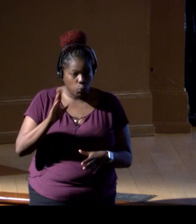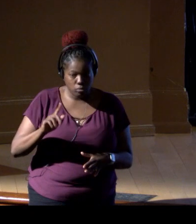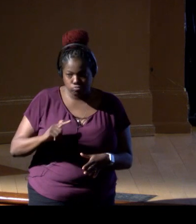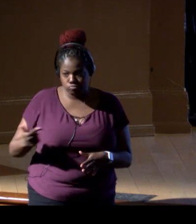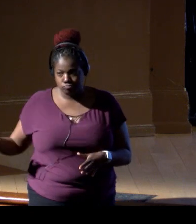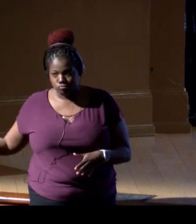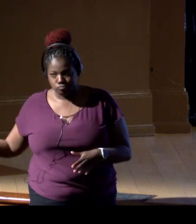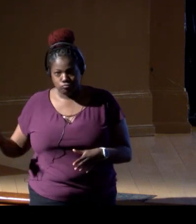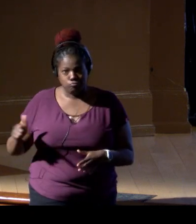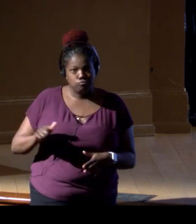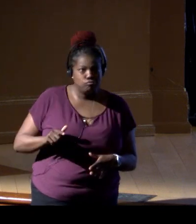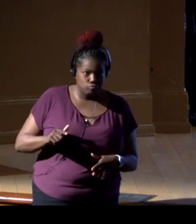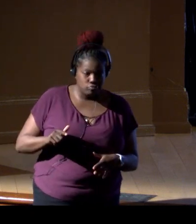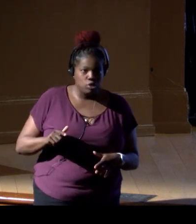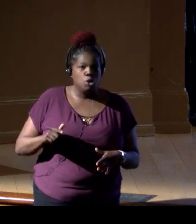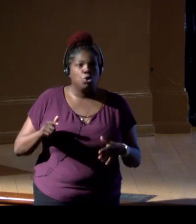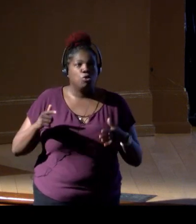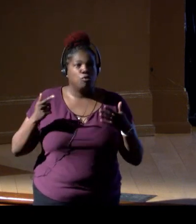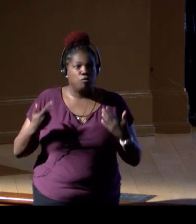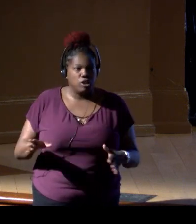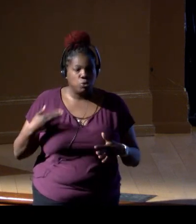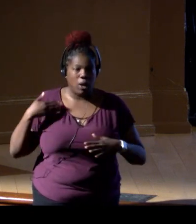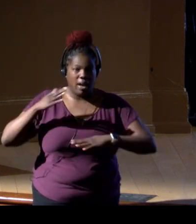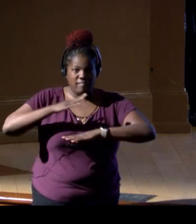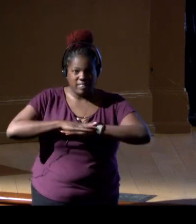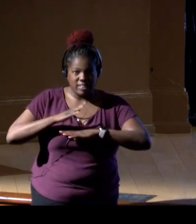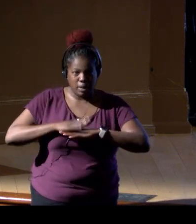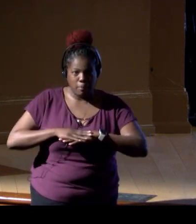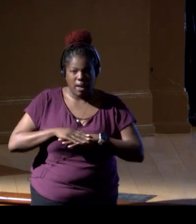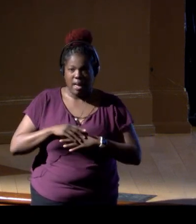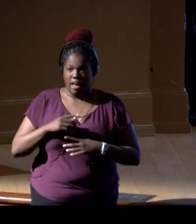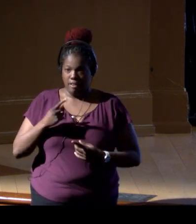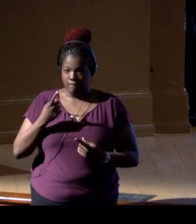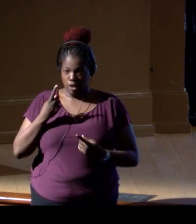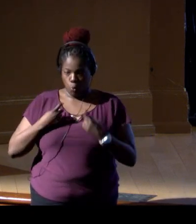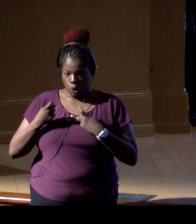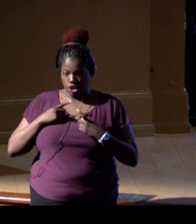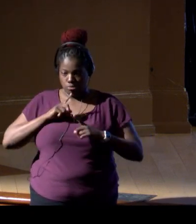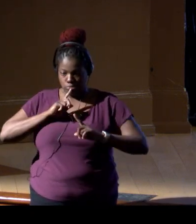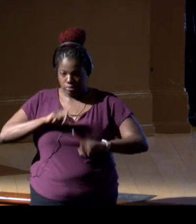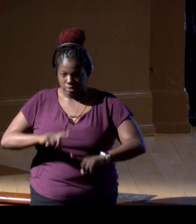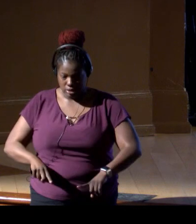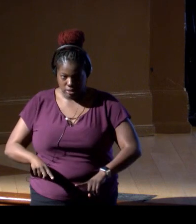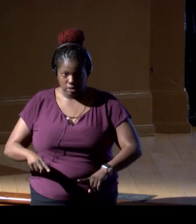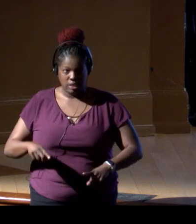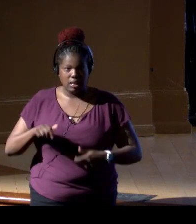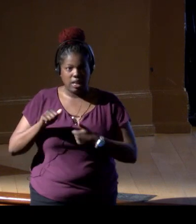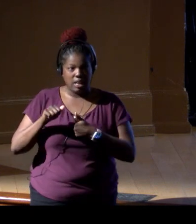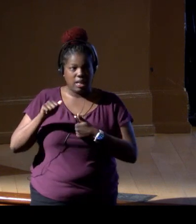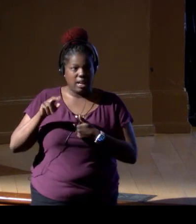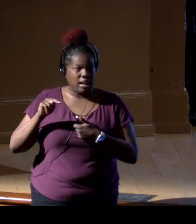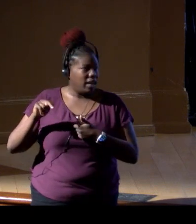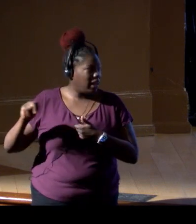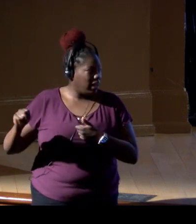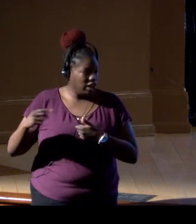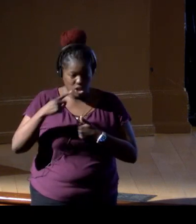we'll have a, pull out some tables and have a Q&A session with the panel in a moment. So Anne, can I invite you to come up first?